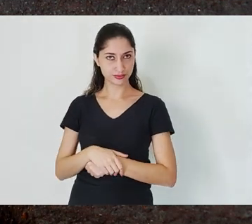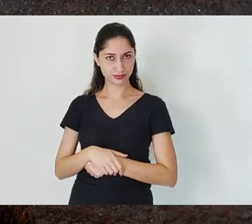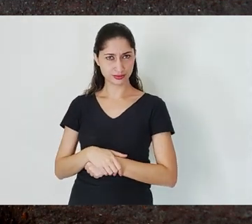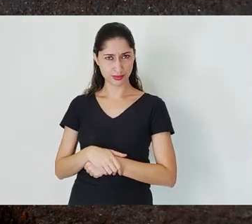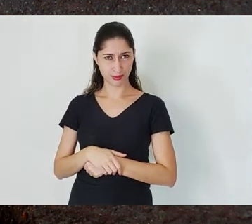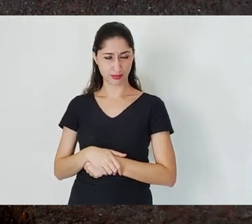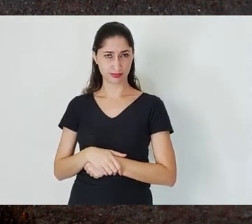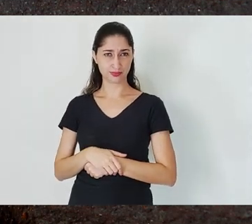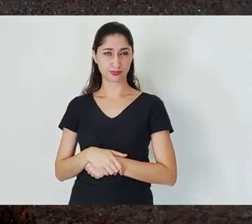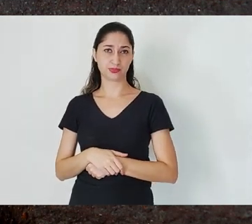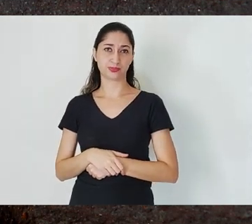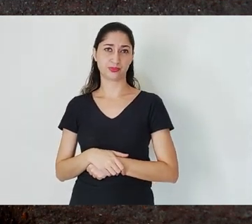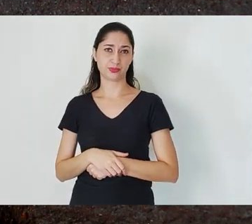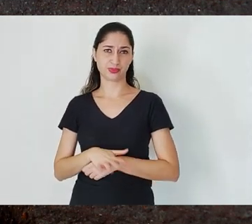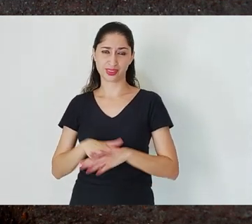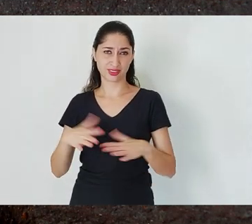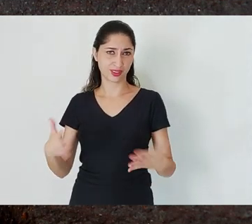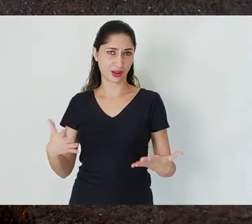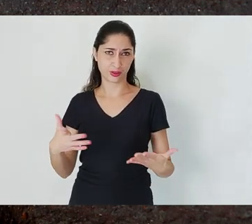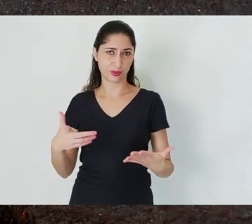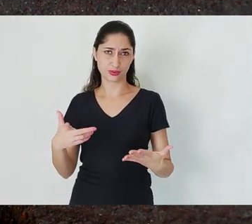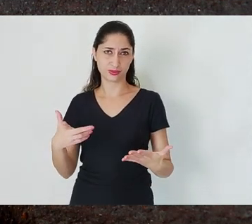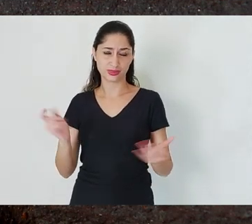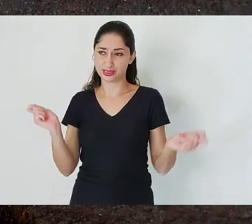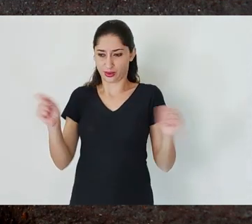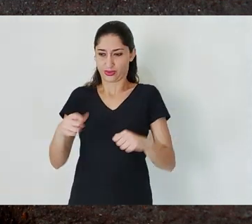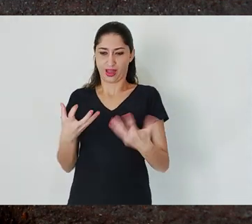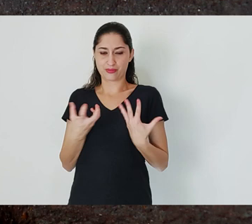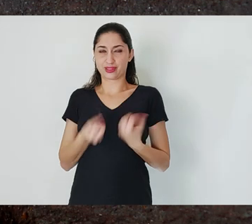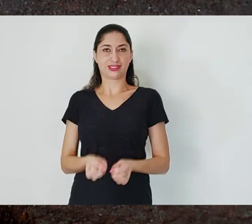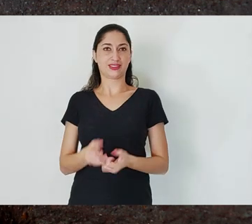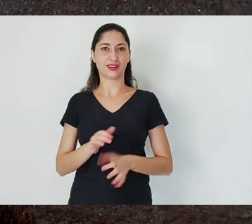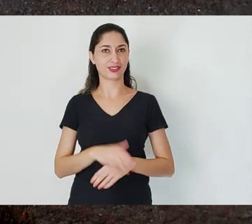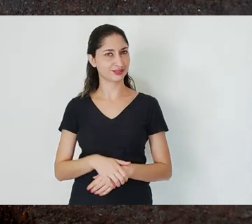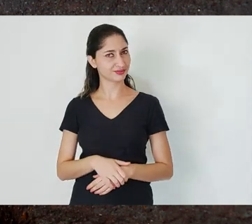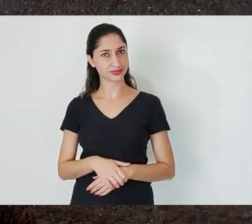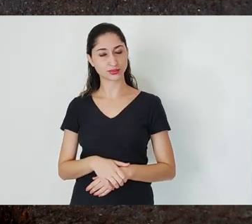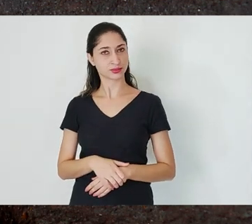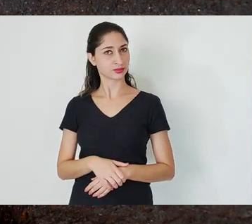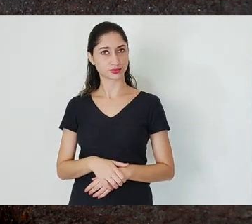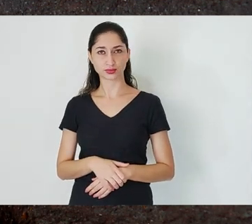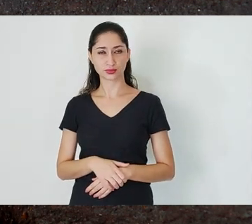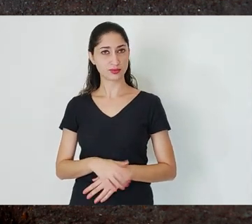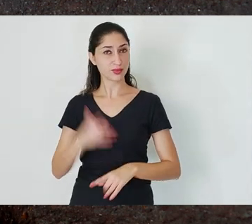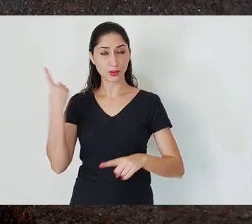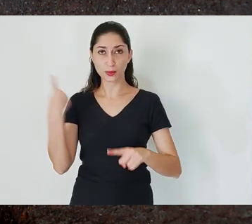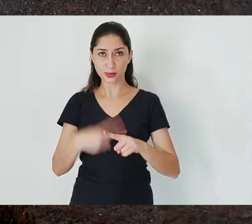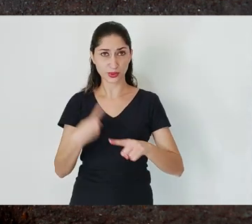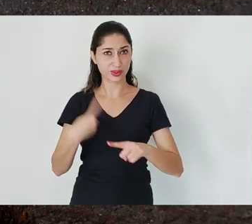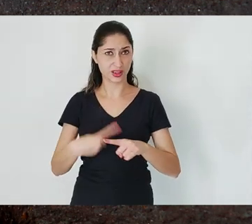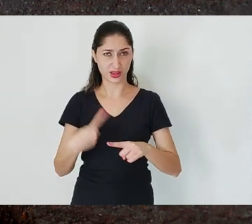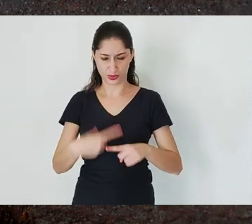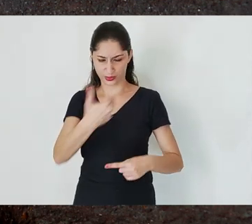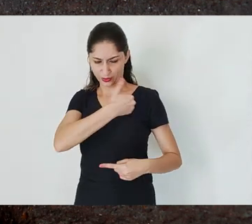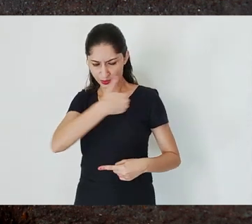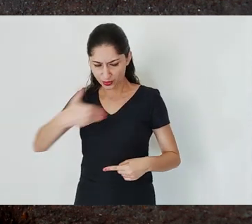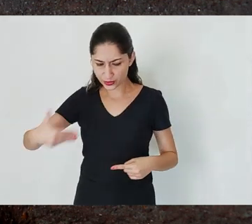this is unacceptable. It is unacceptable that the State legislation does not provide stricter control over this